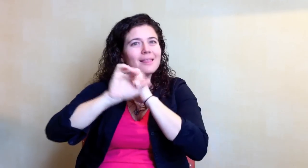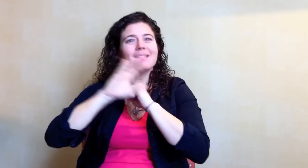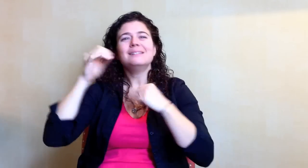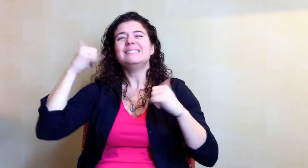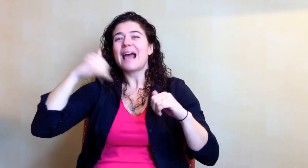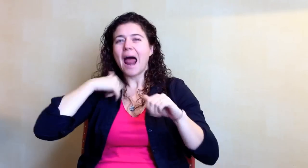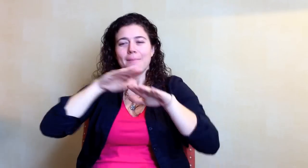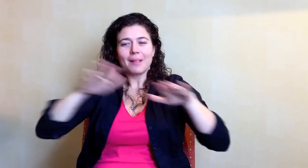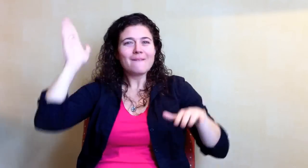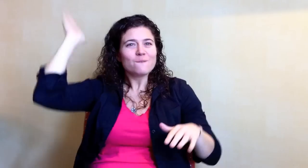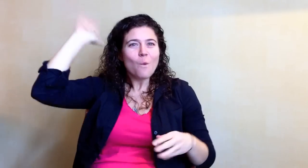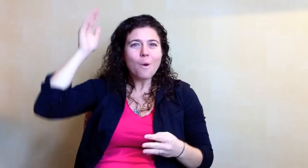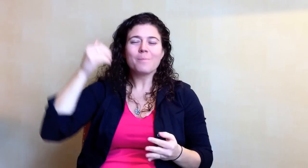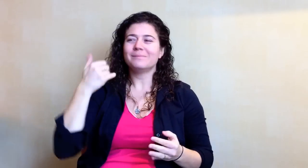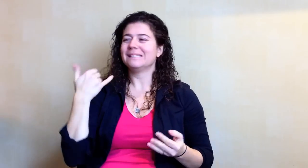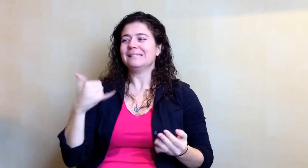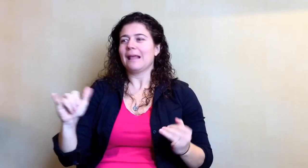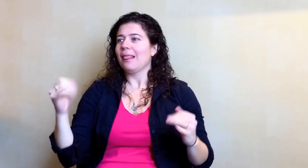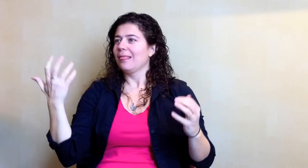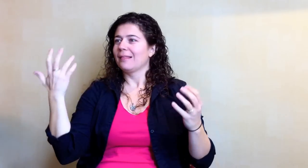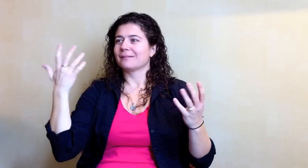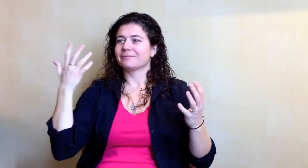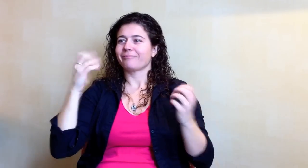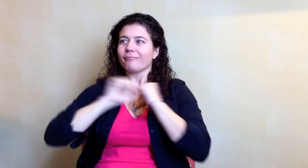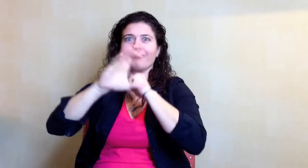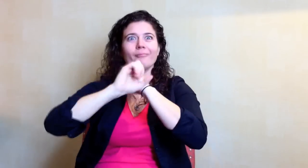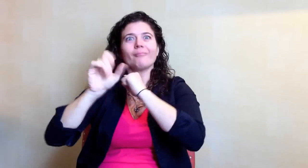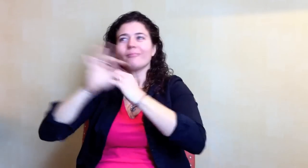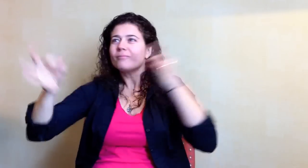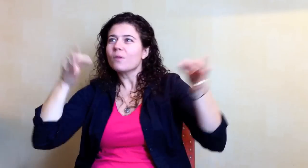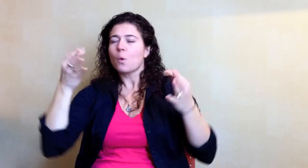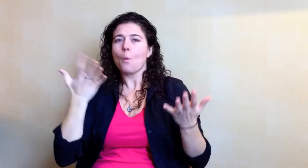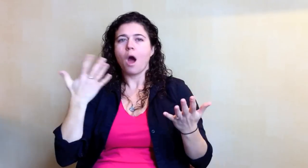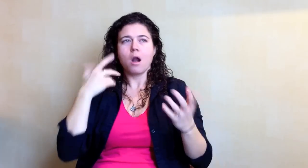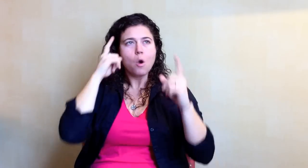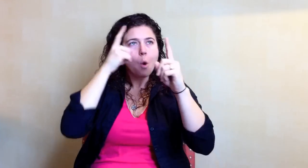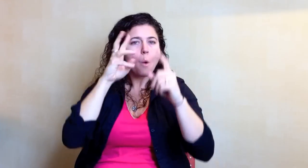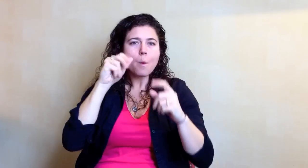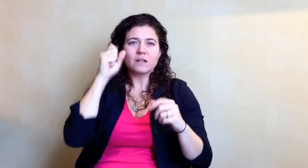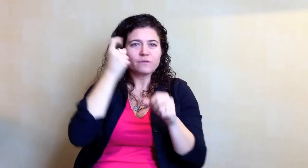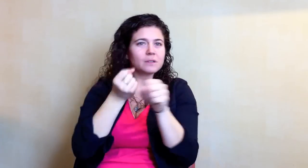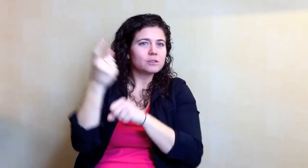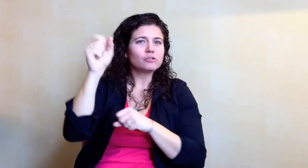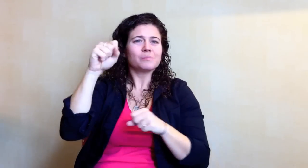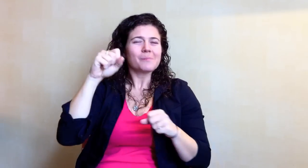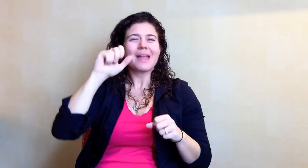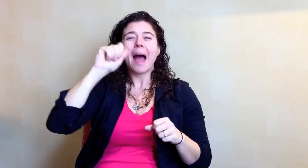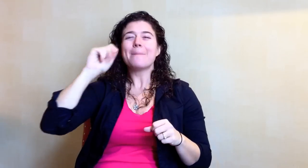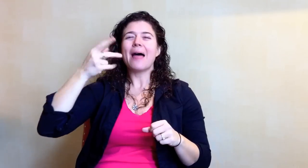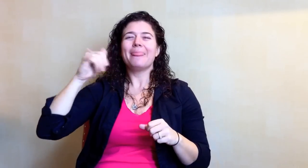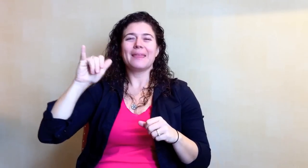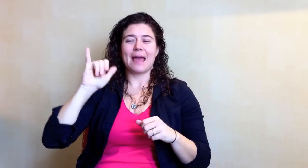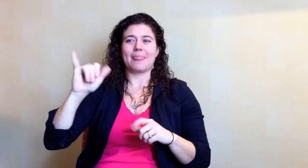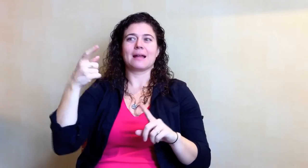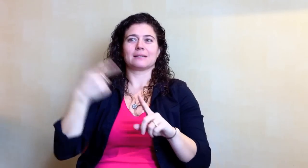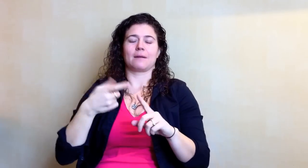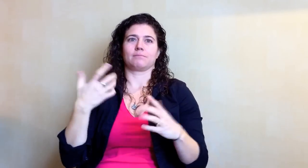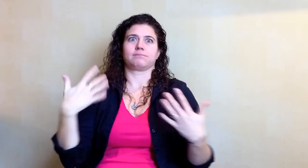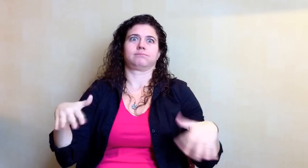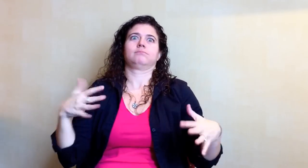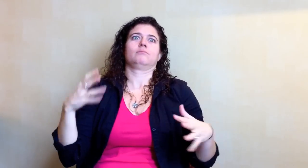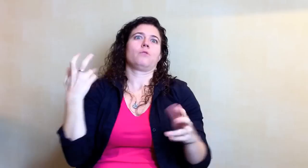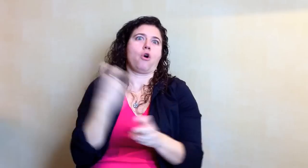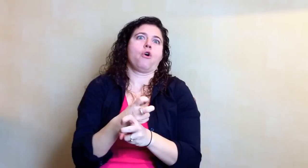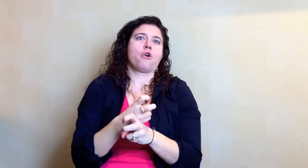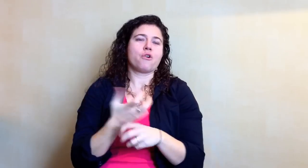did our platform speech, and explained our future goals. Apathy at that time was extremely hard.